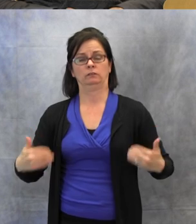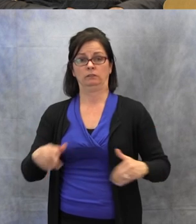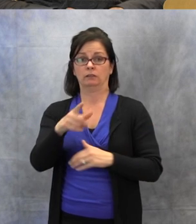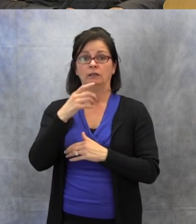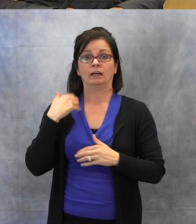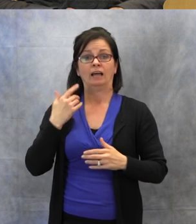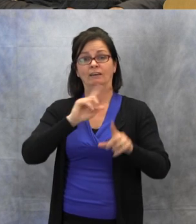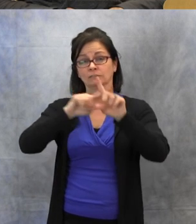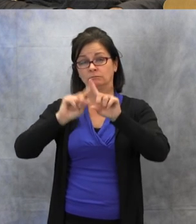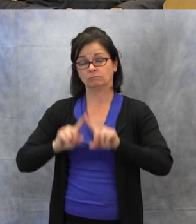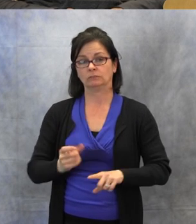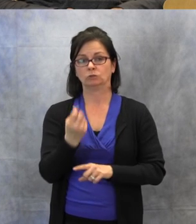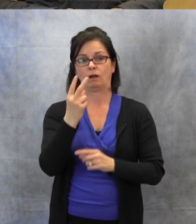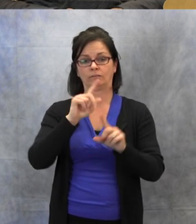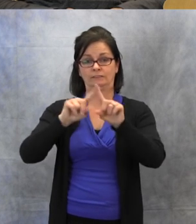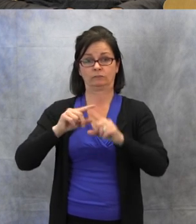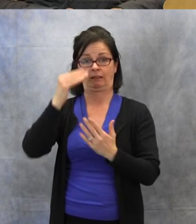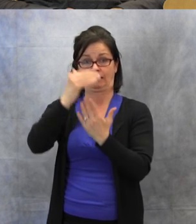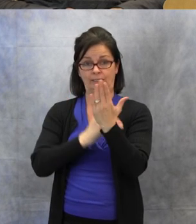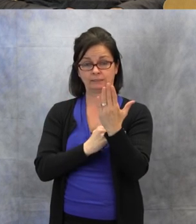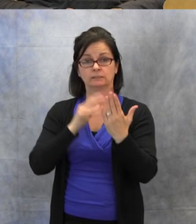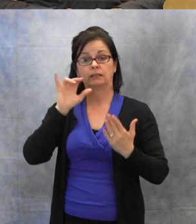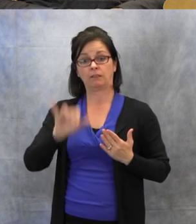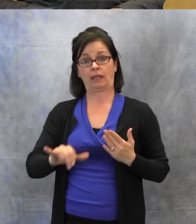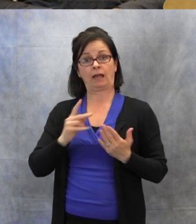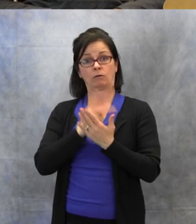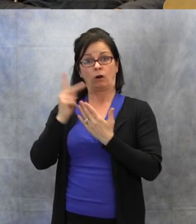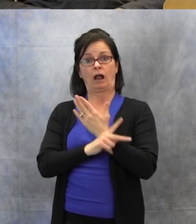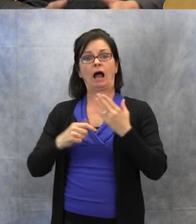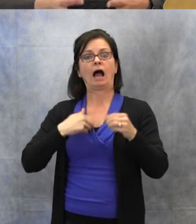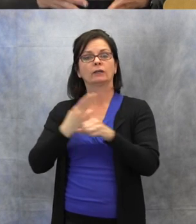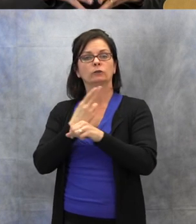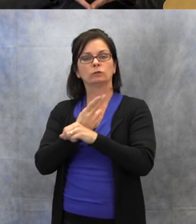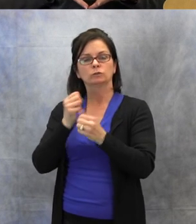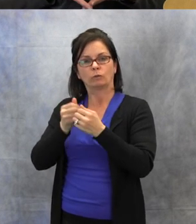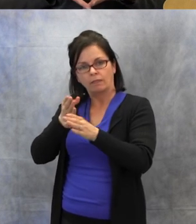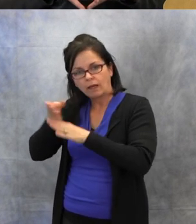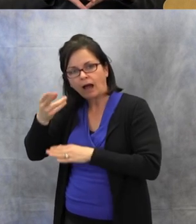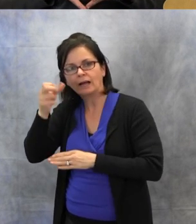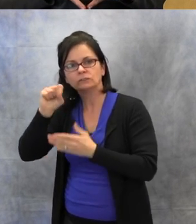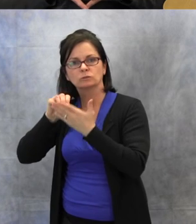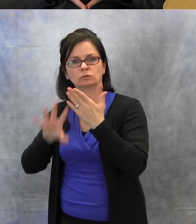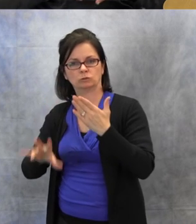that I'm working with. It really helps them realize